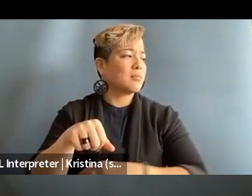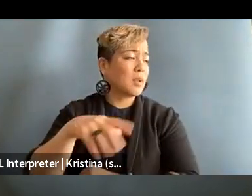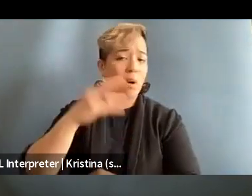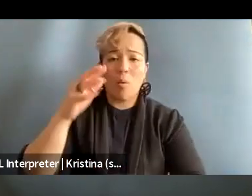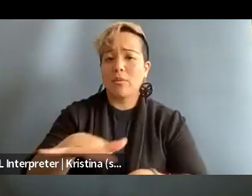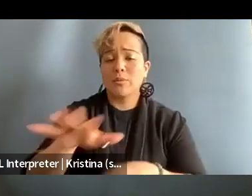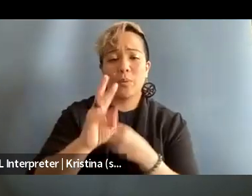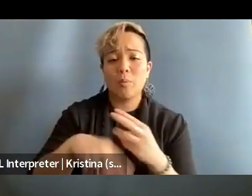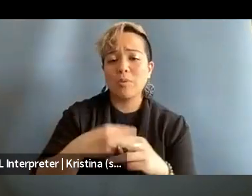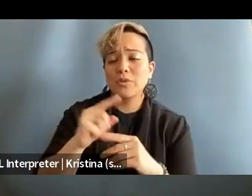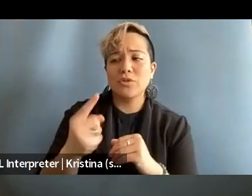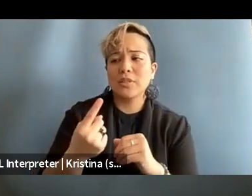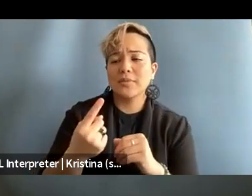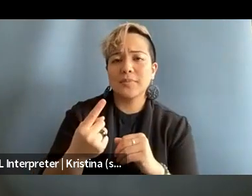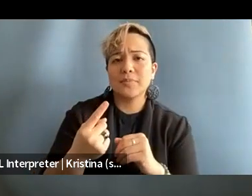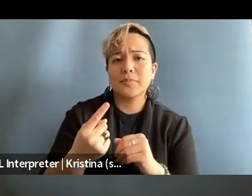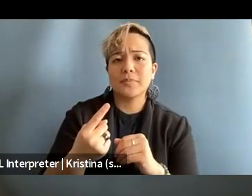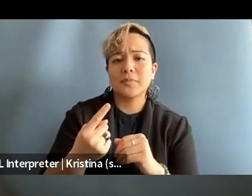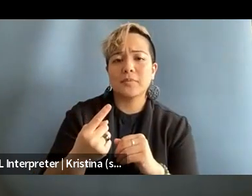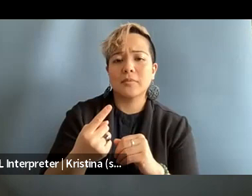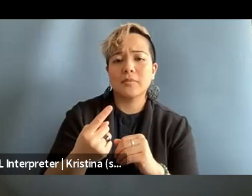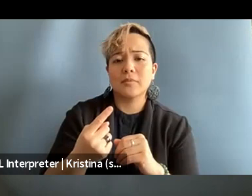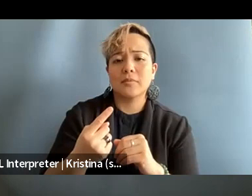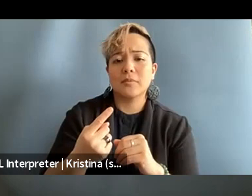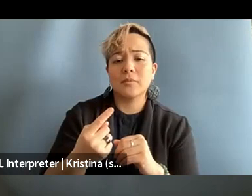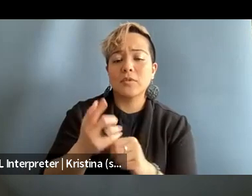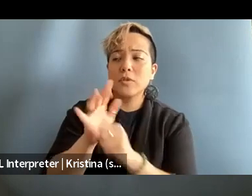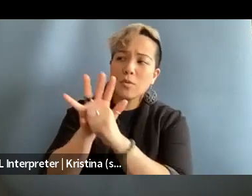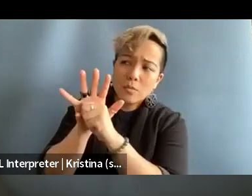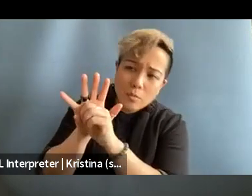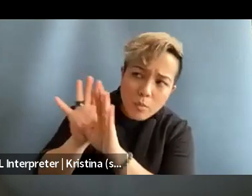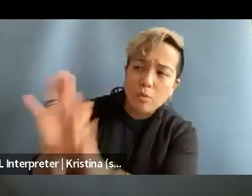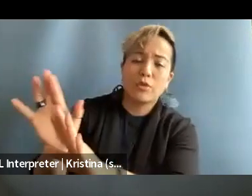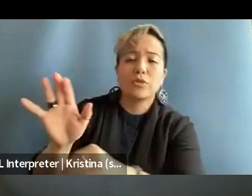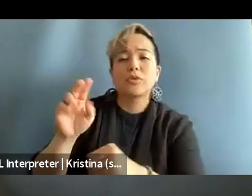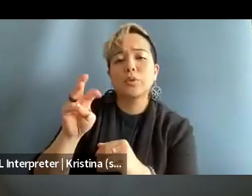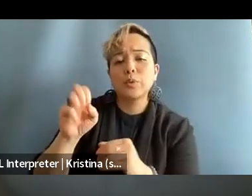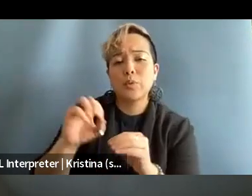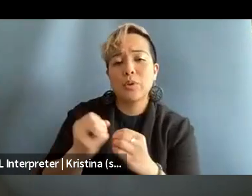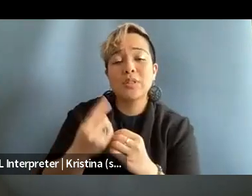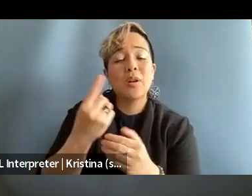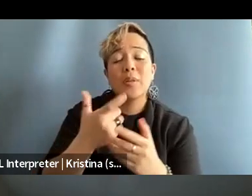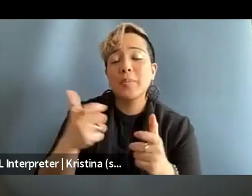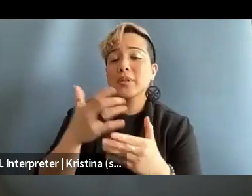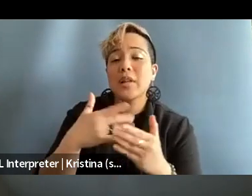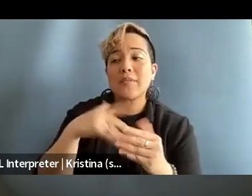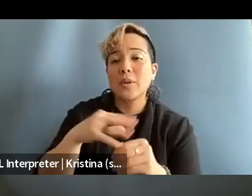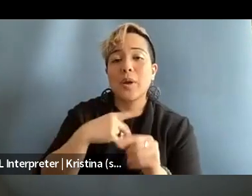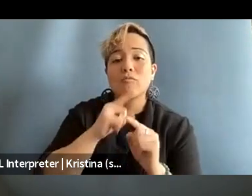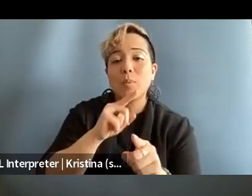is just to, you know, pressure news organizations. I think the biggest thing that I found in my reporting, especially this, you know,